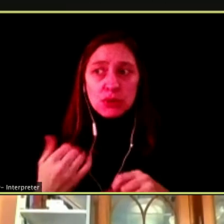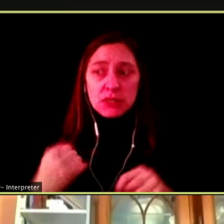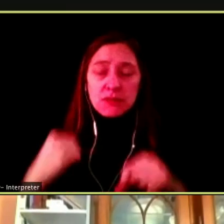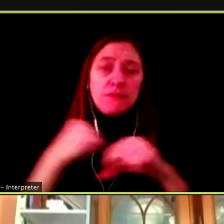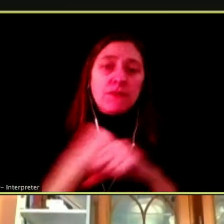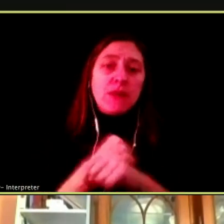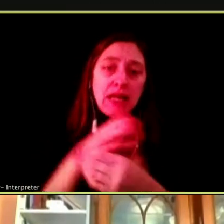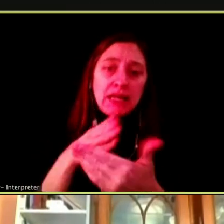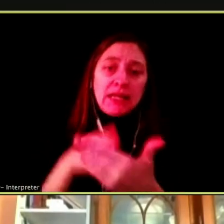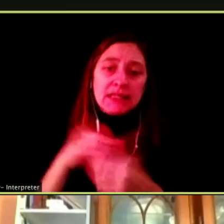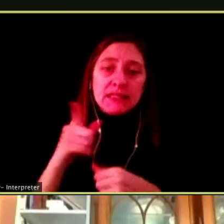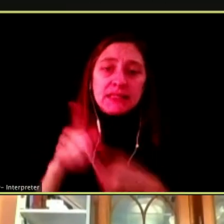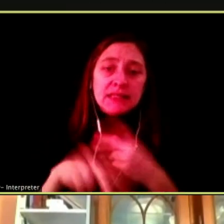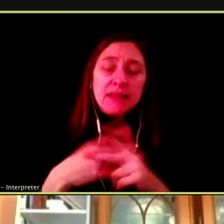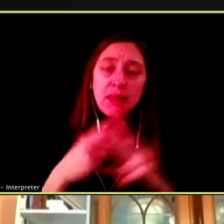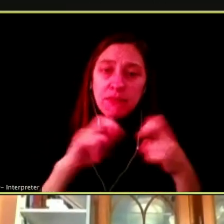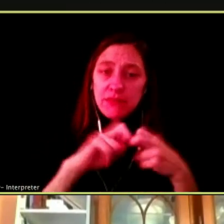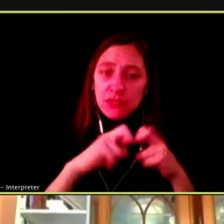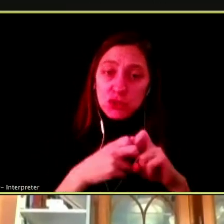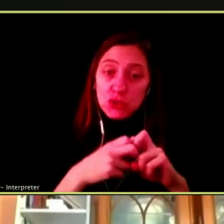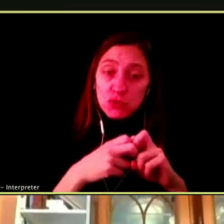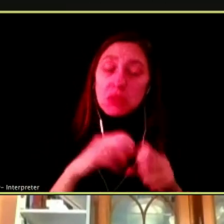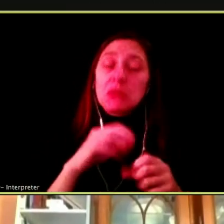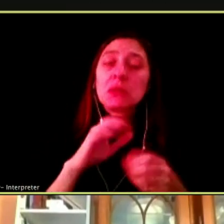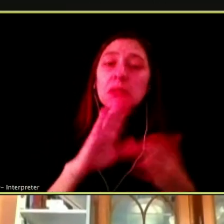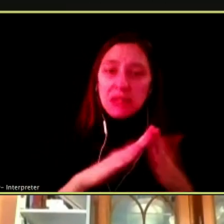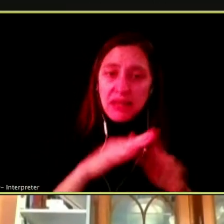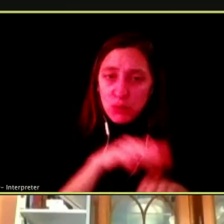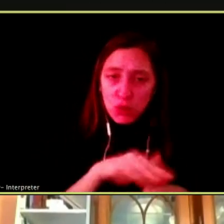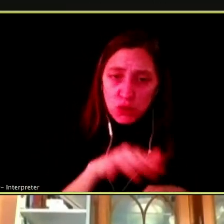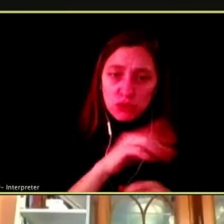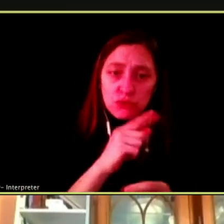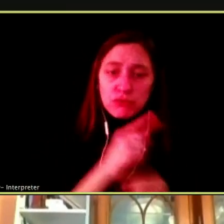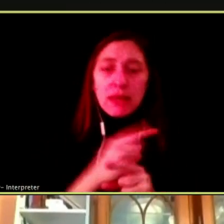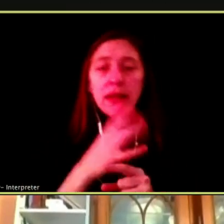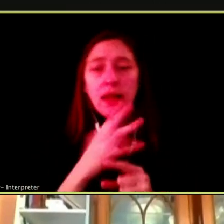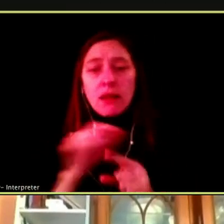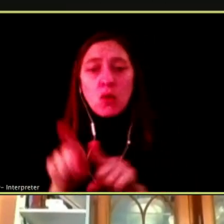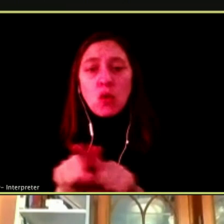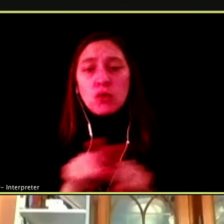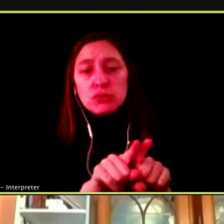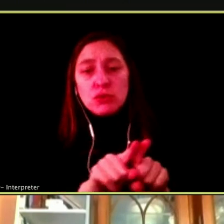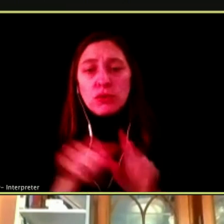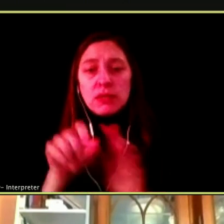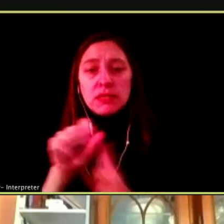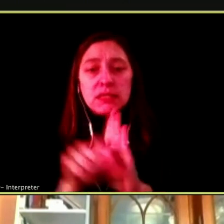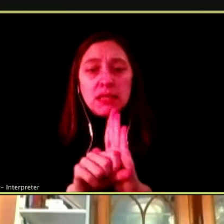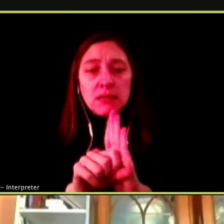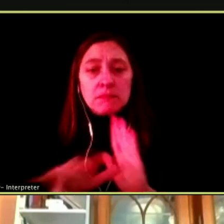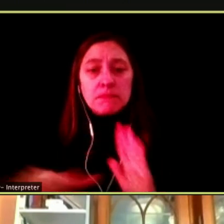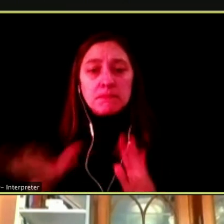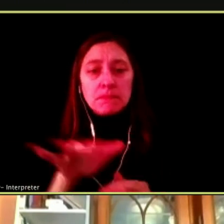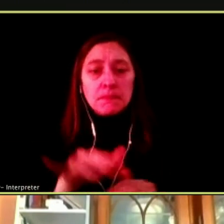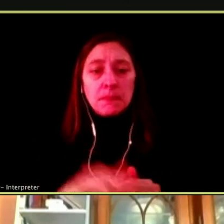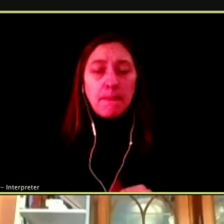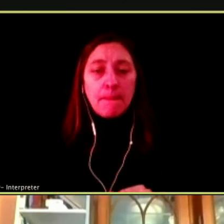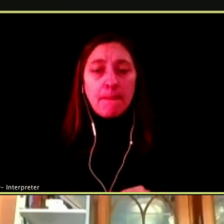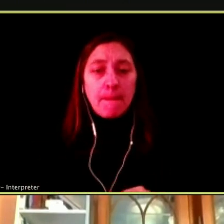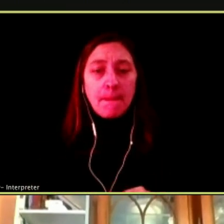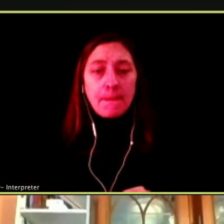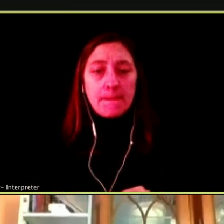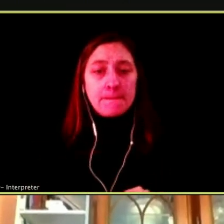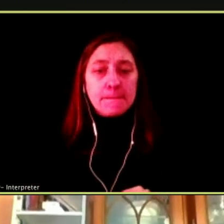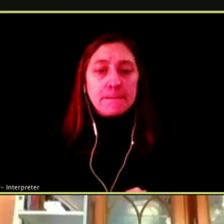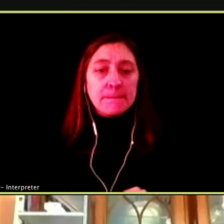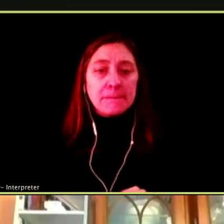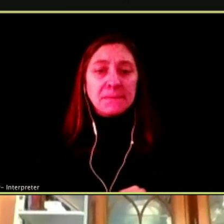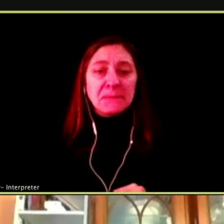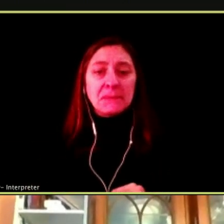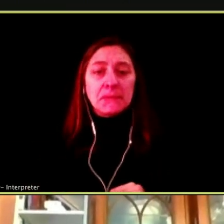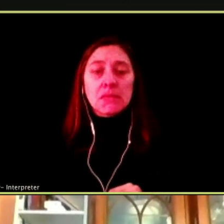BOTH IN THEIR NEIGHBORHOODS AND SOME THINGS YOU CAN DO THROUGHOUT THE STATES?